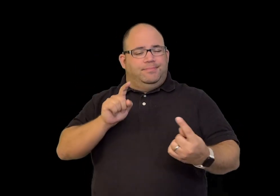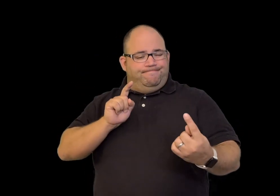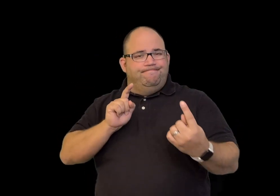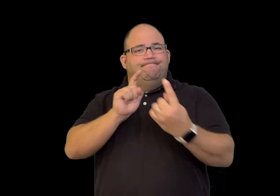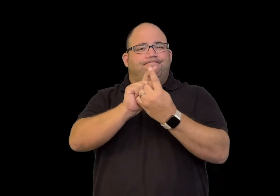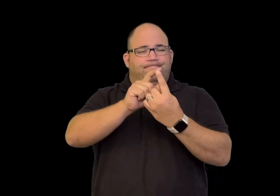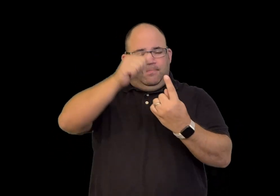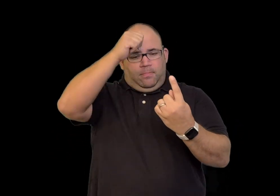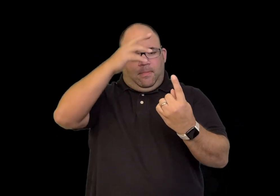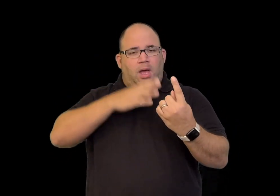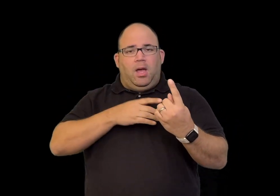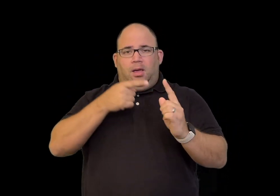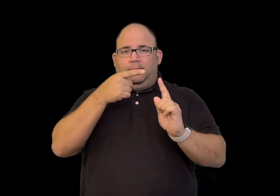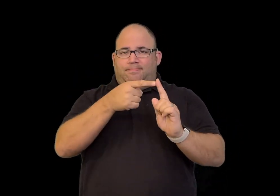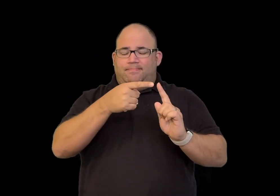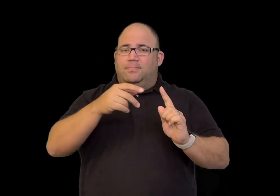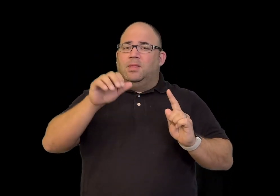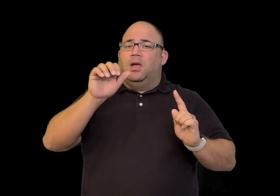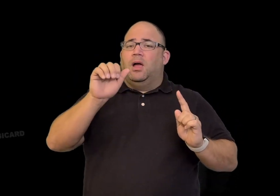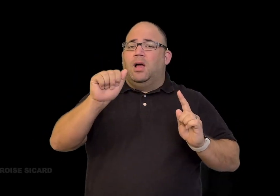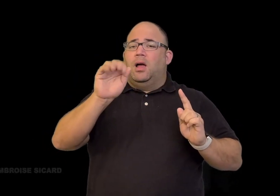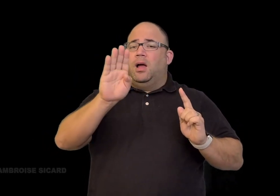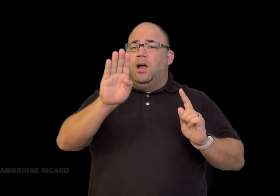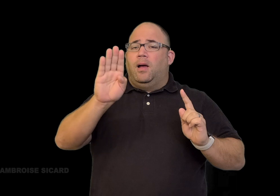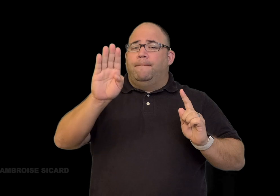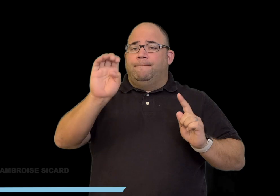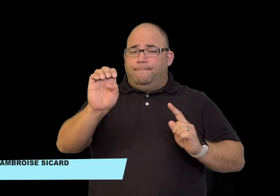While in England, he happened to meet